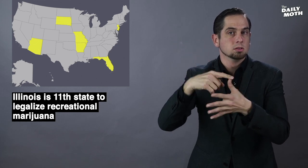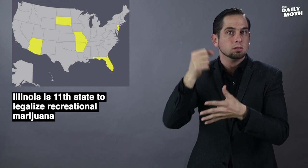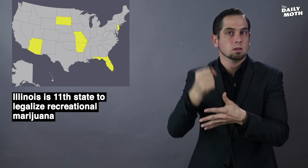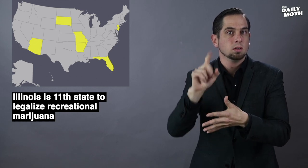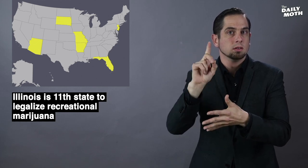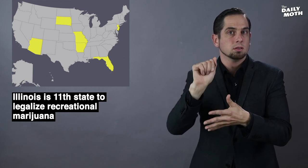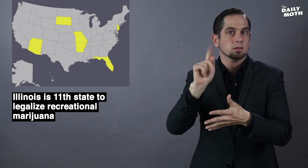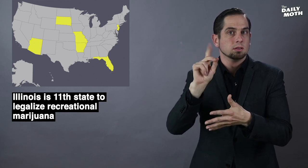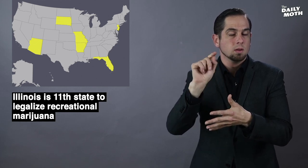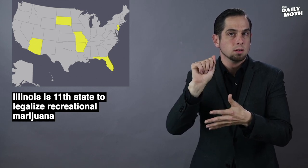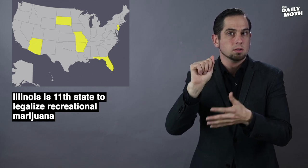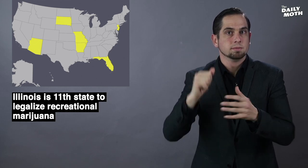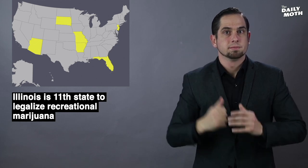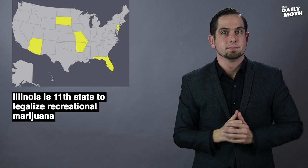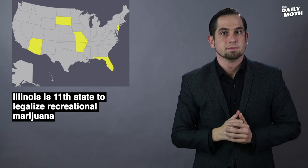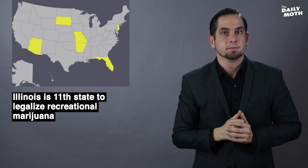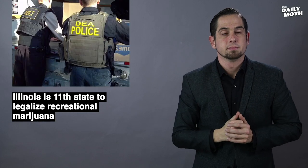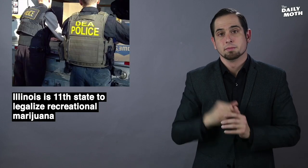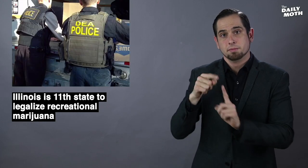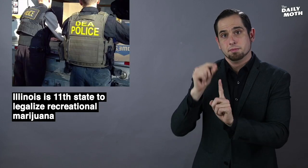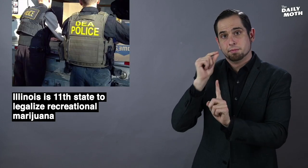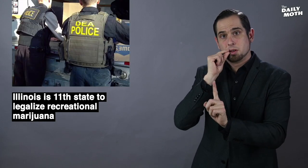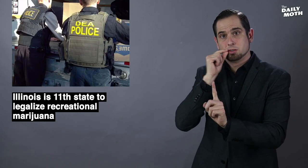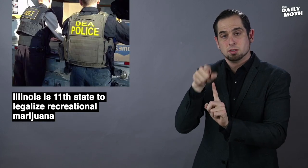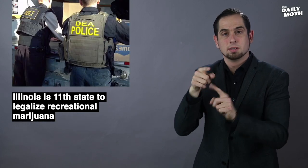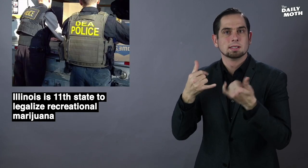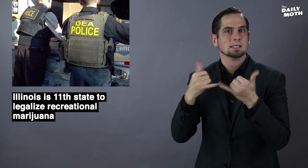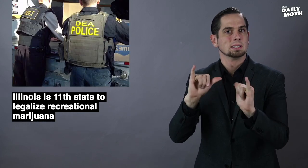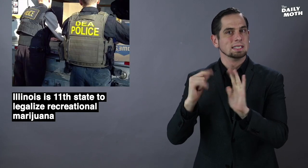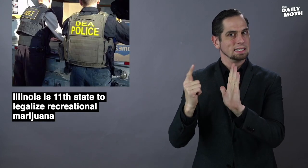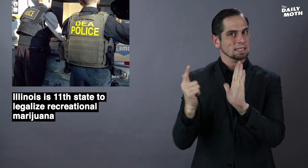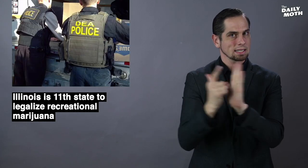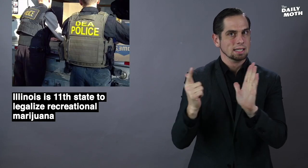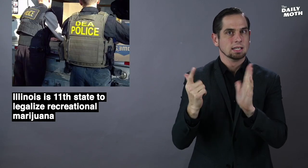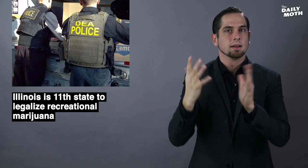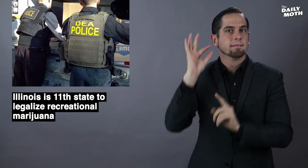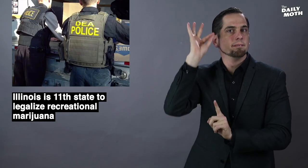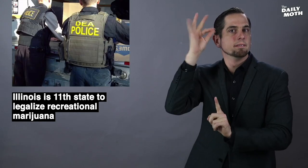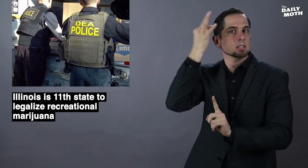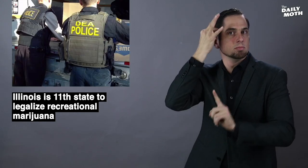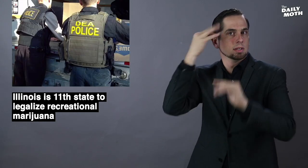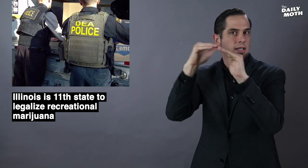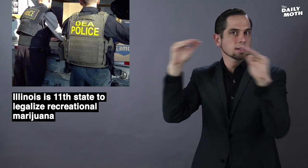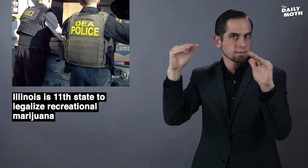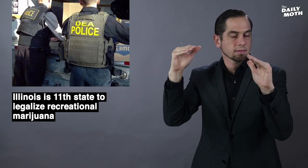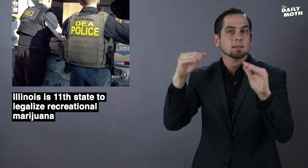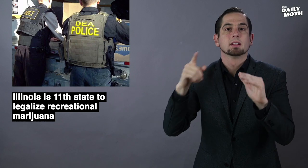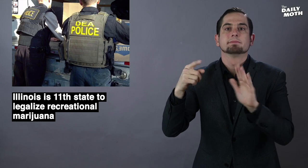and South Dakota. Marijuana is still illegal on the federal level and